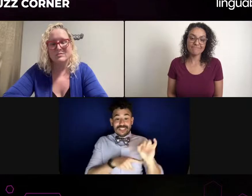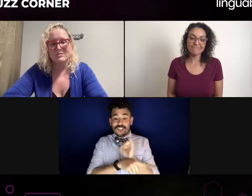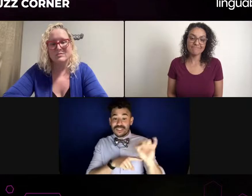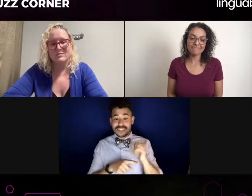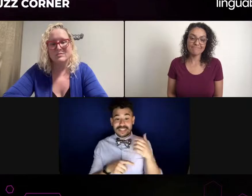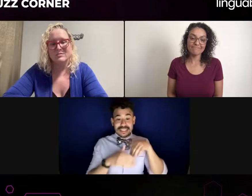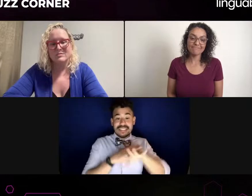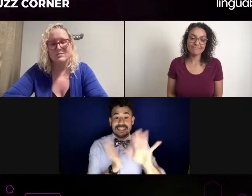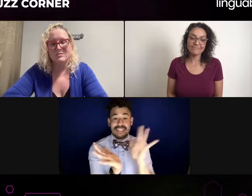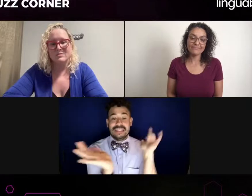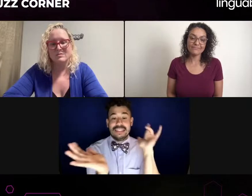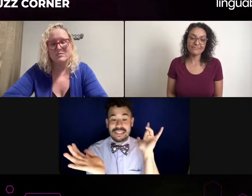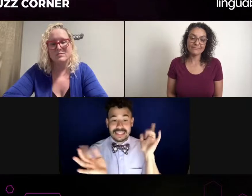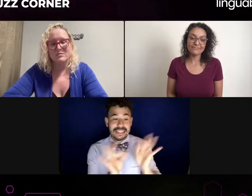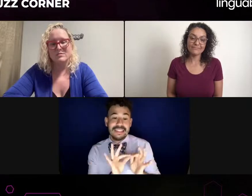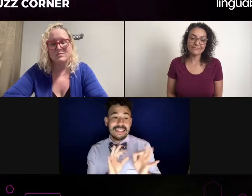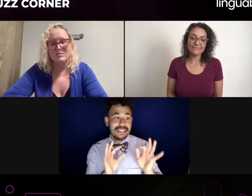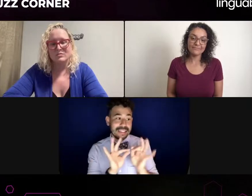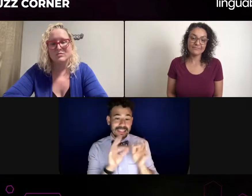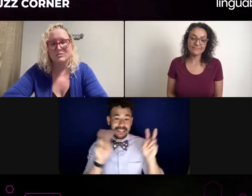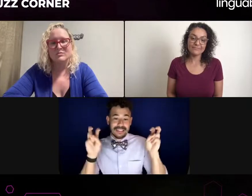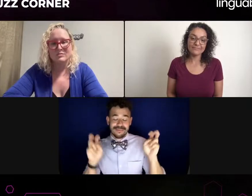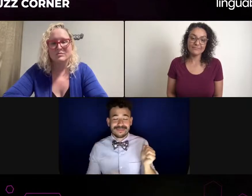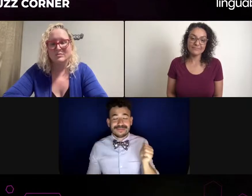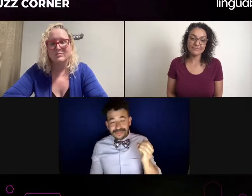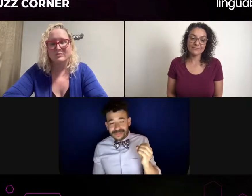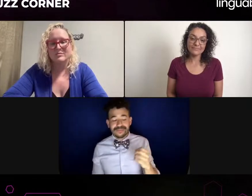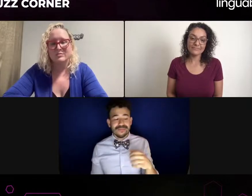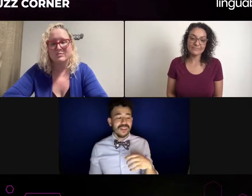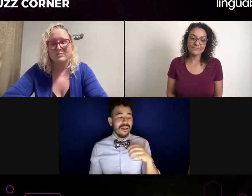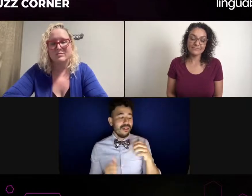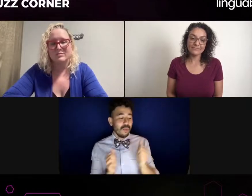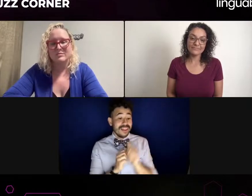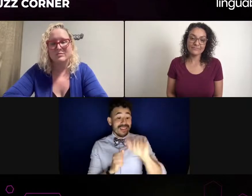Thank you so much. That was a great question, Haley. Thank you. We appreciate that.